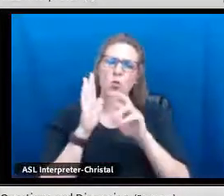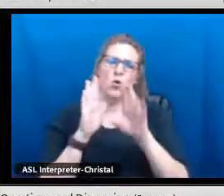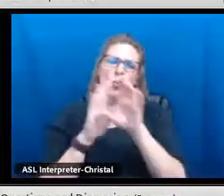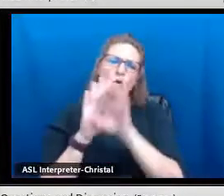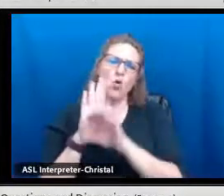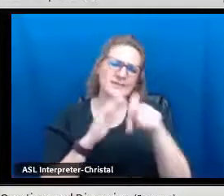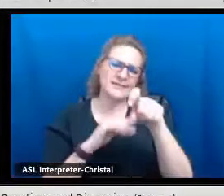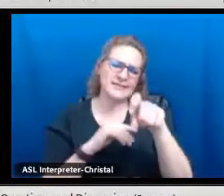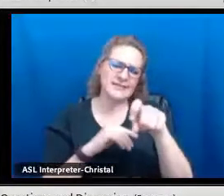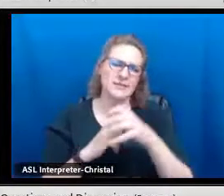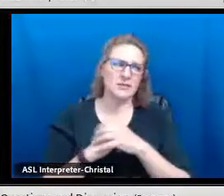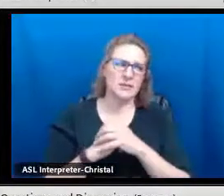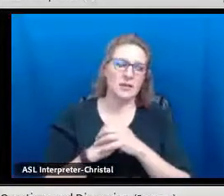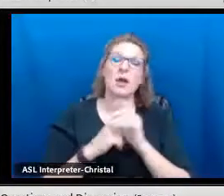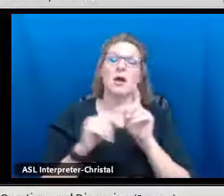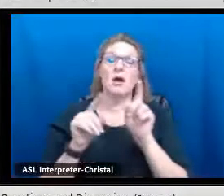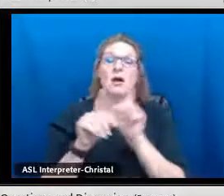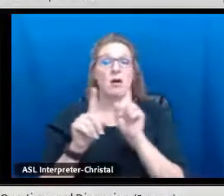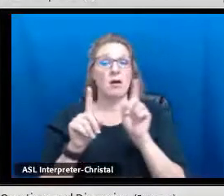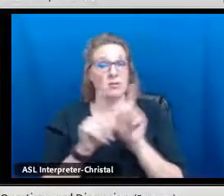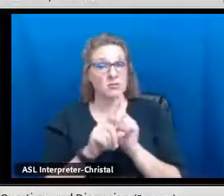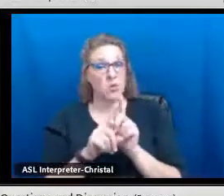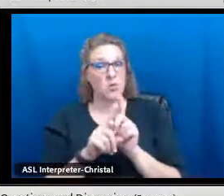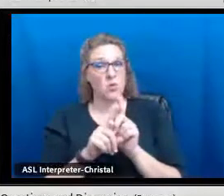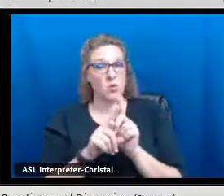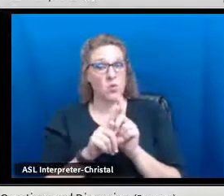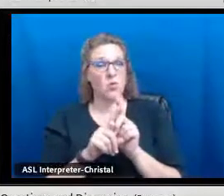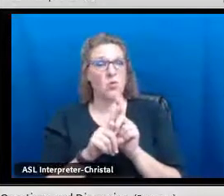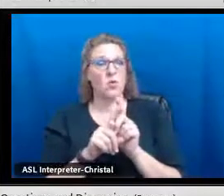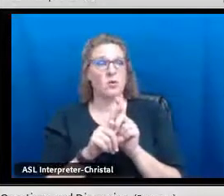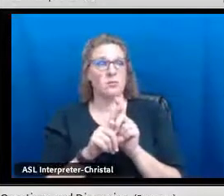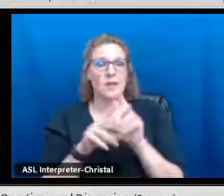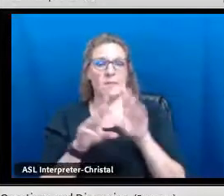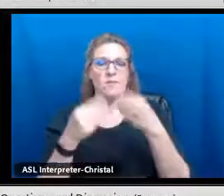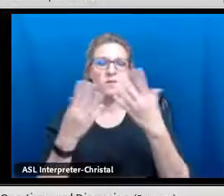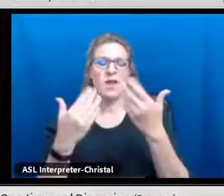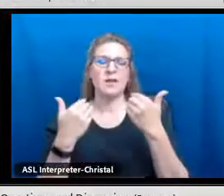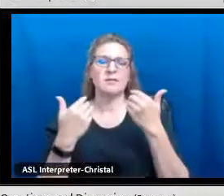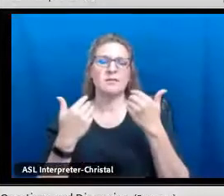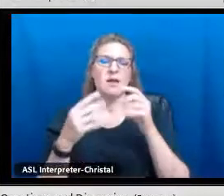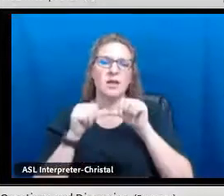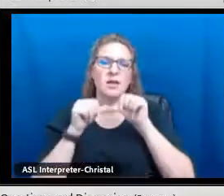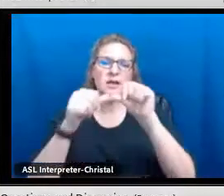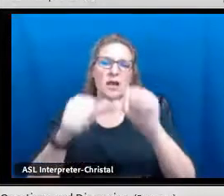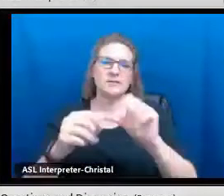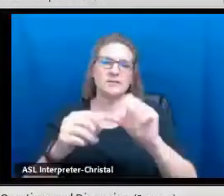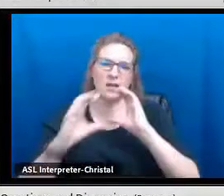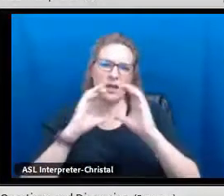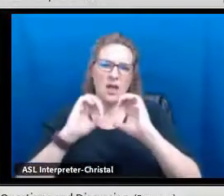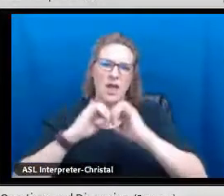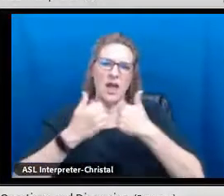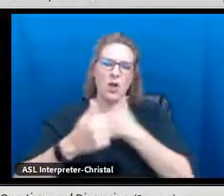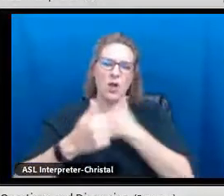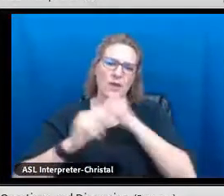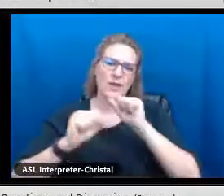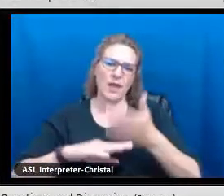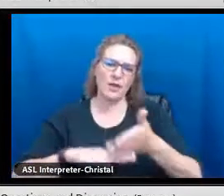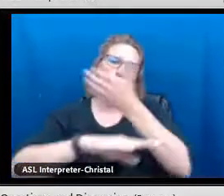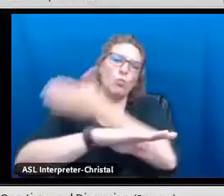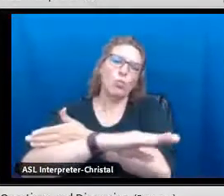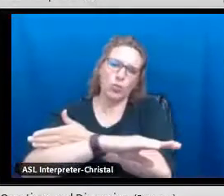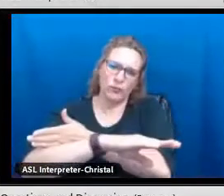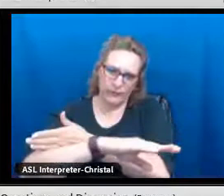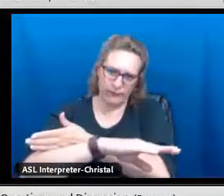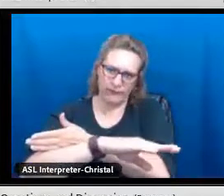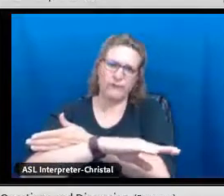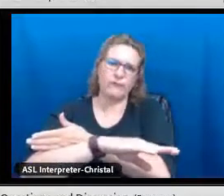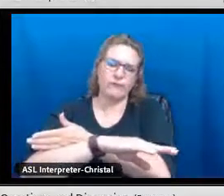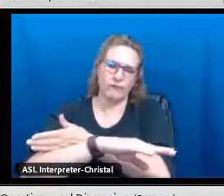or the course requirements or course needs in addition to just having an ongoing conversation